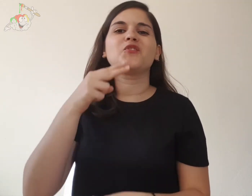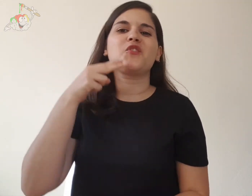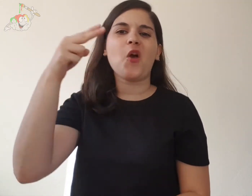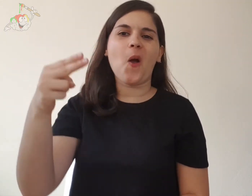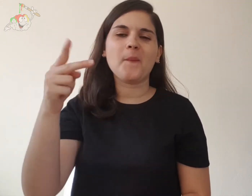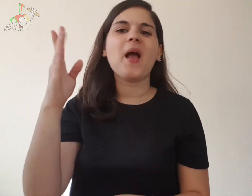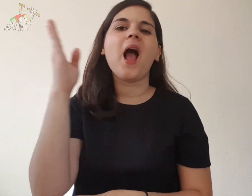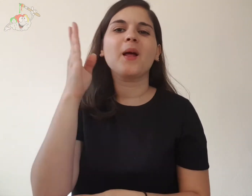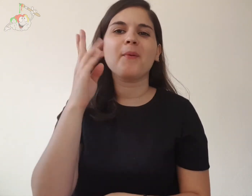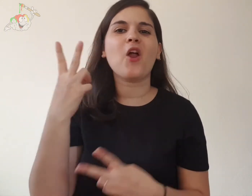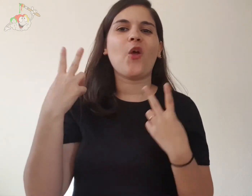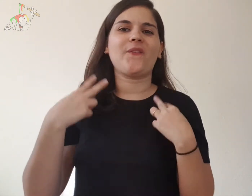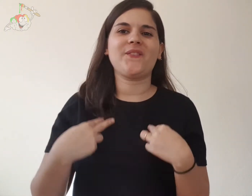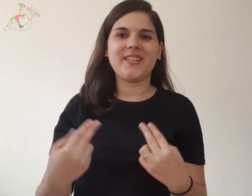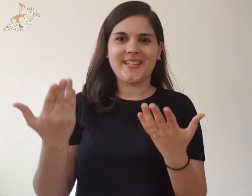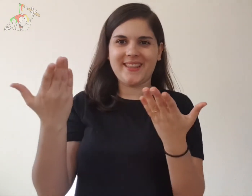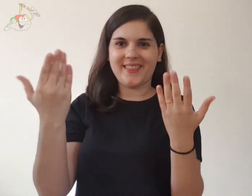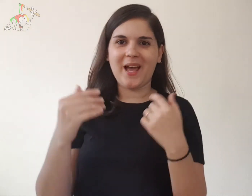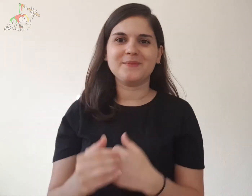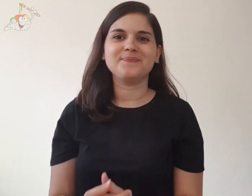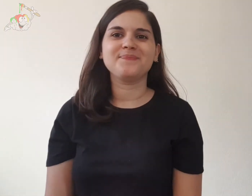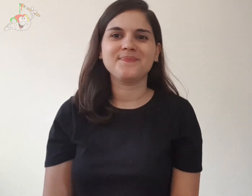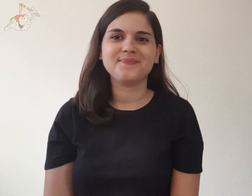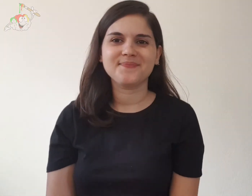it was awarded the name of "Tree of Life".